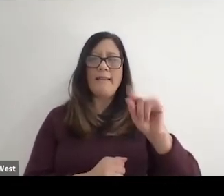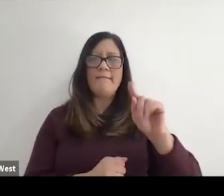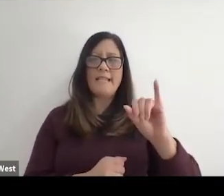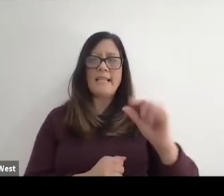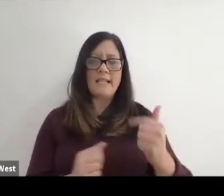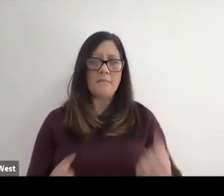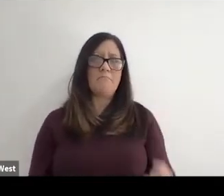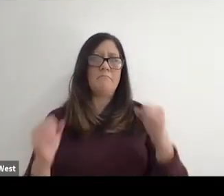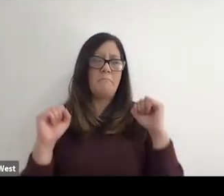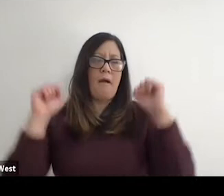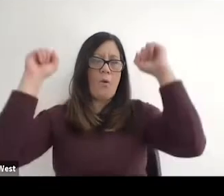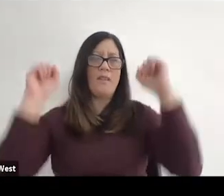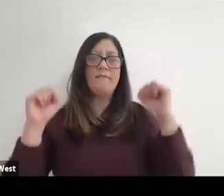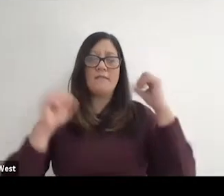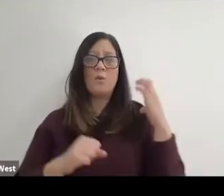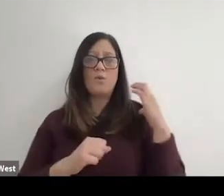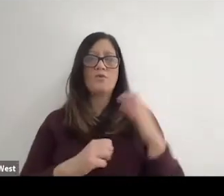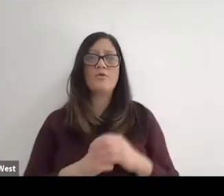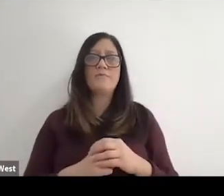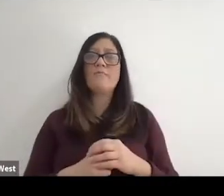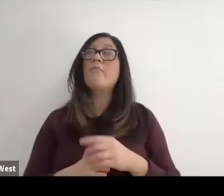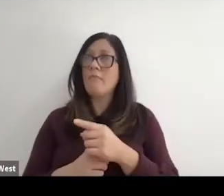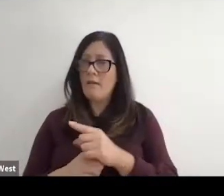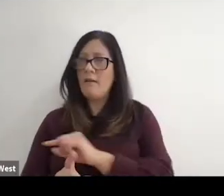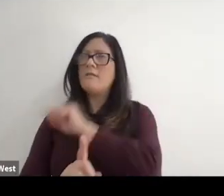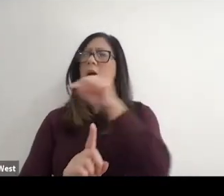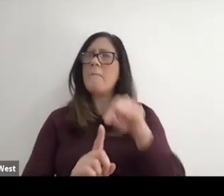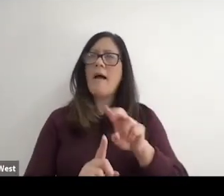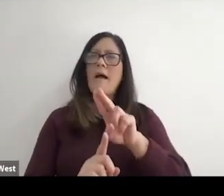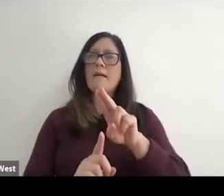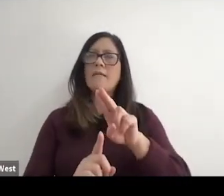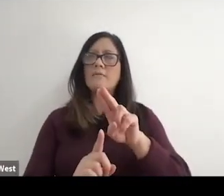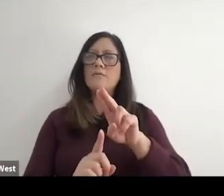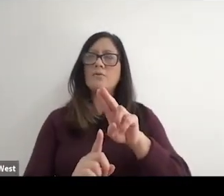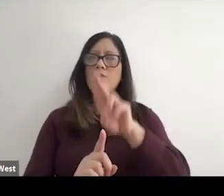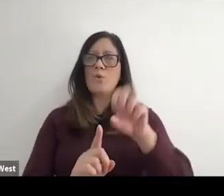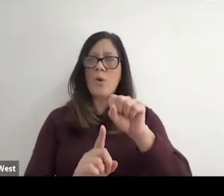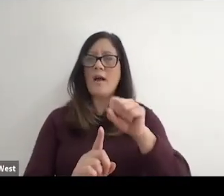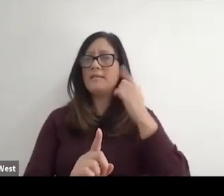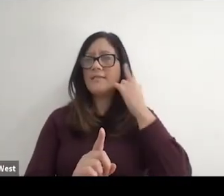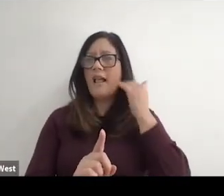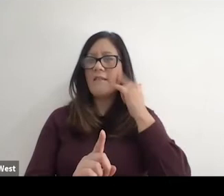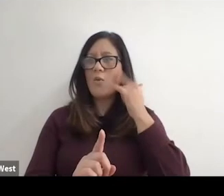But I think just just to come back to Los Angeles in the Olympics. Of course, the reason why.